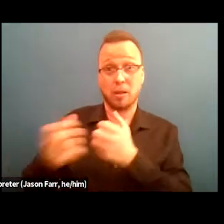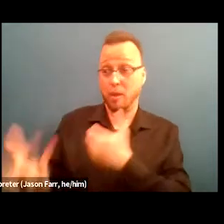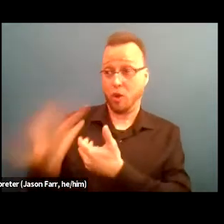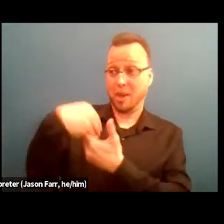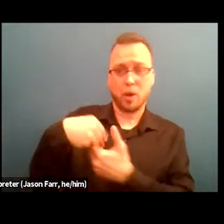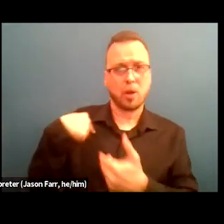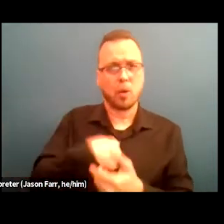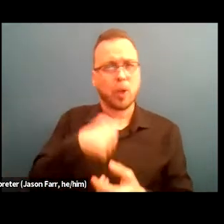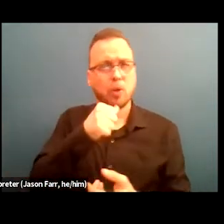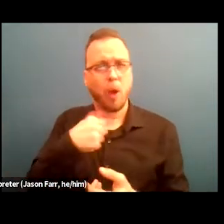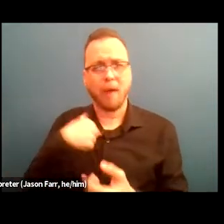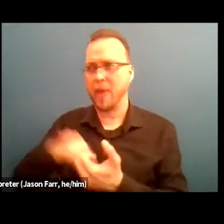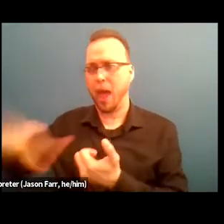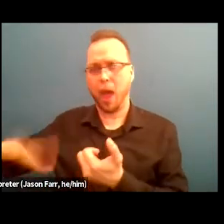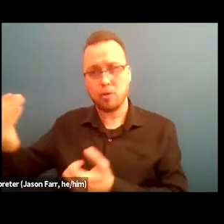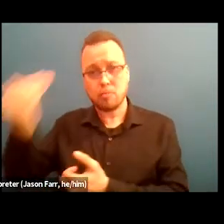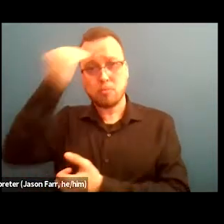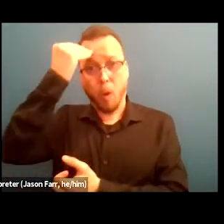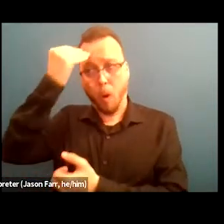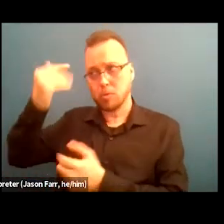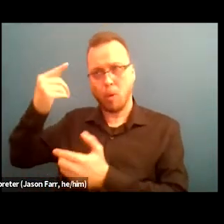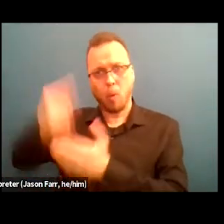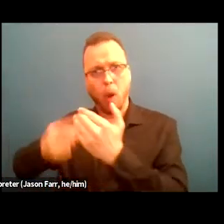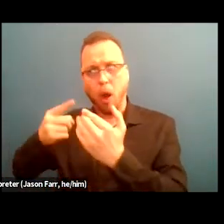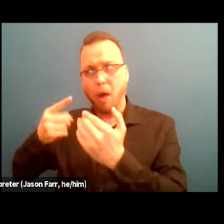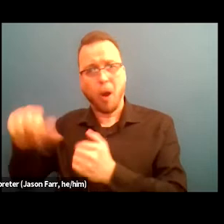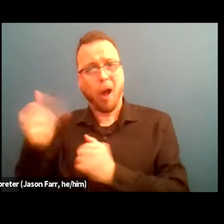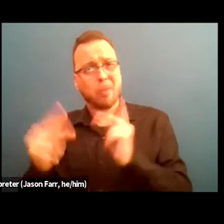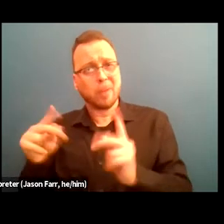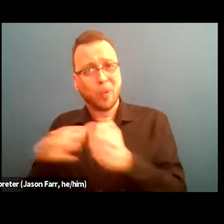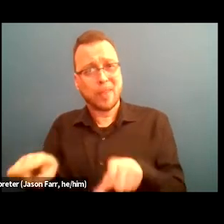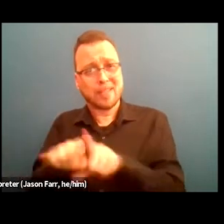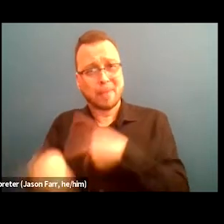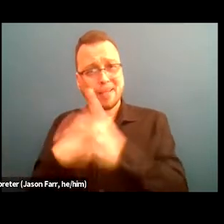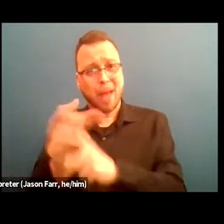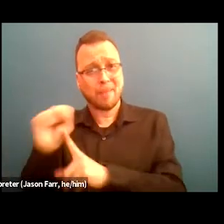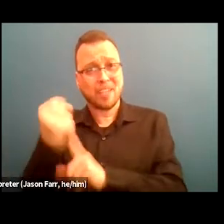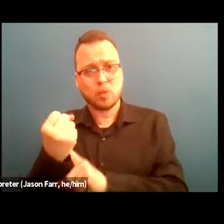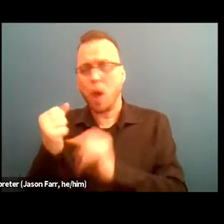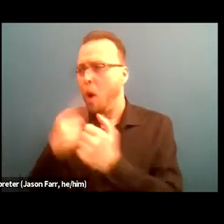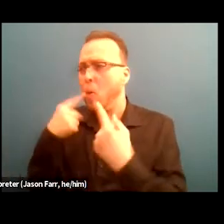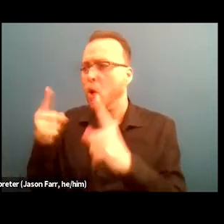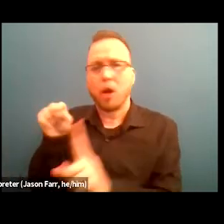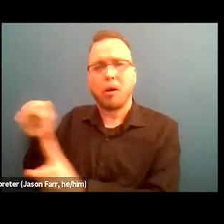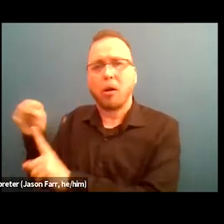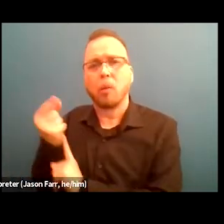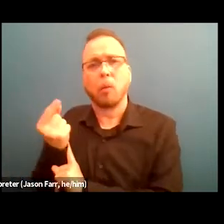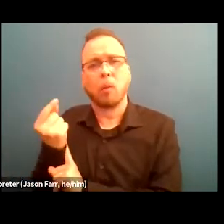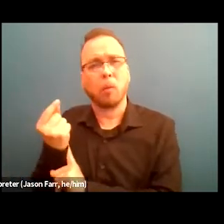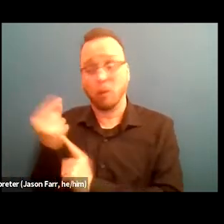about what would work for others in similar situations in their communities and a level of knowledge based on the firsthand experience